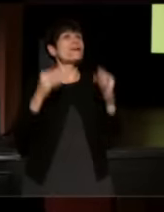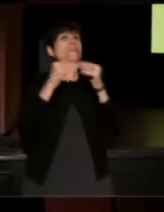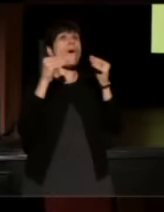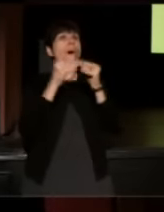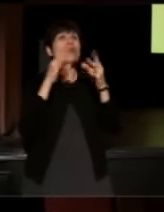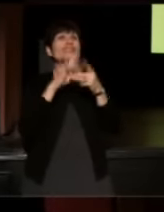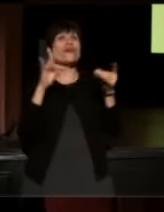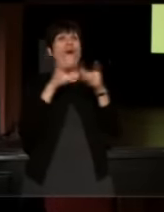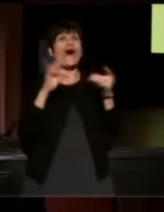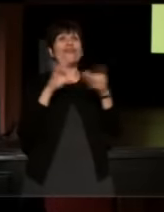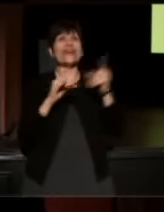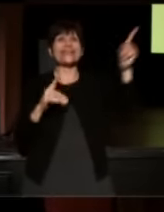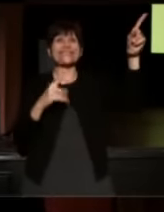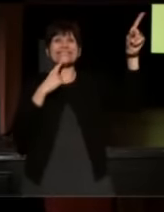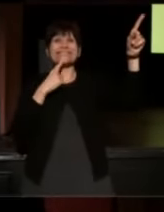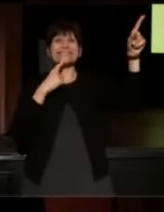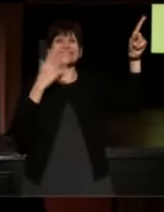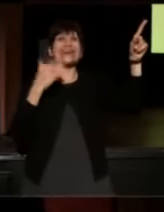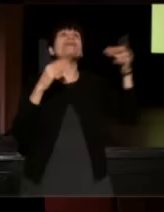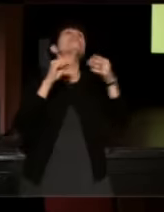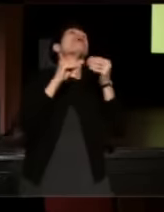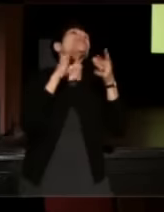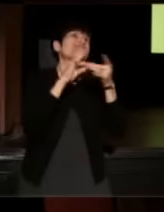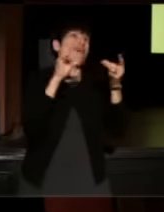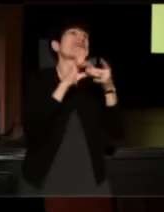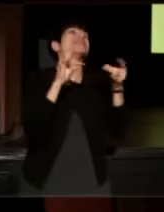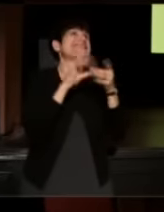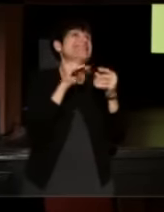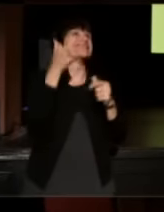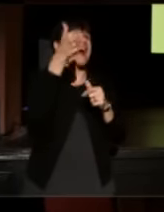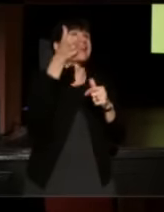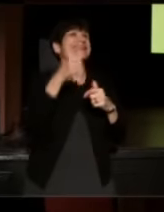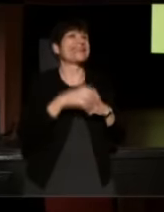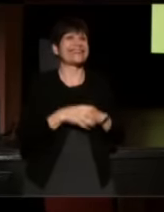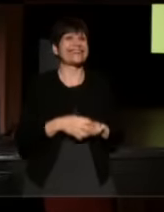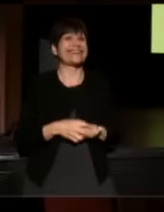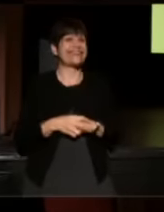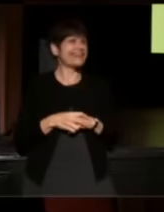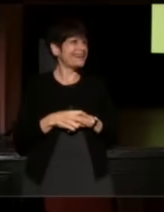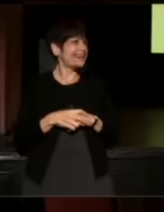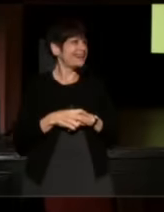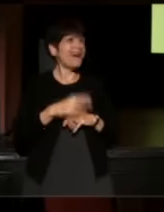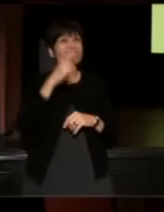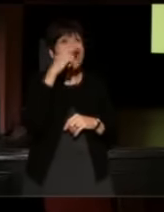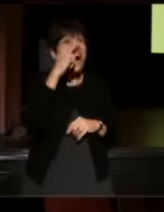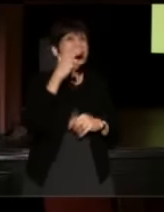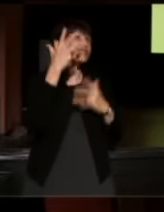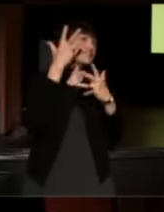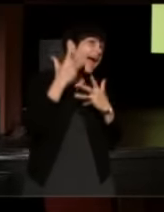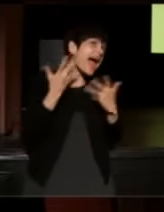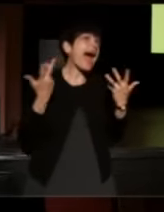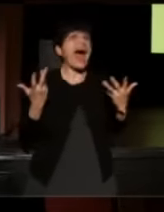OK. We'll play more stories. You got it. What do you want, funny or sad, or...?